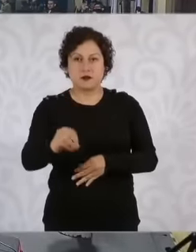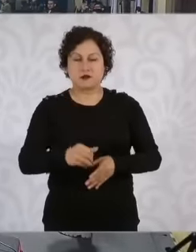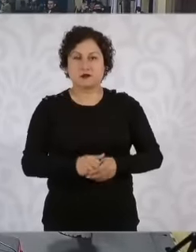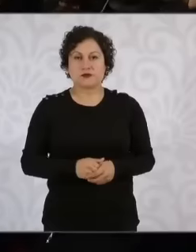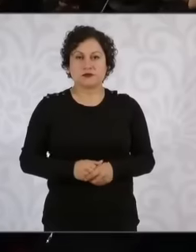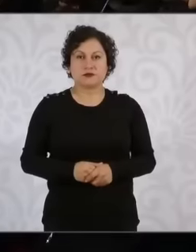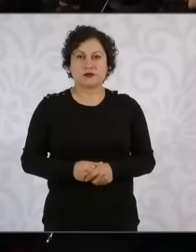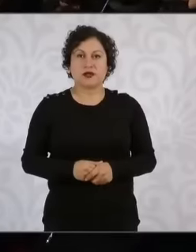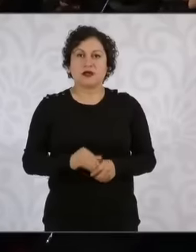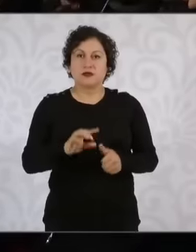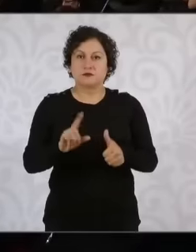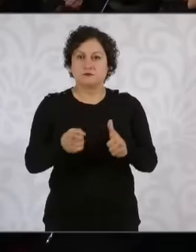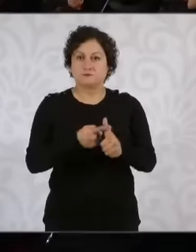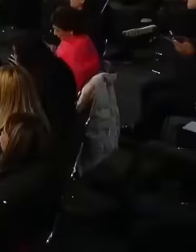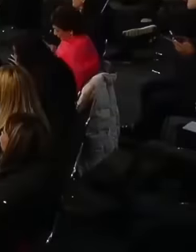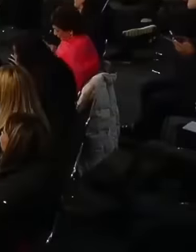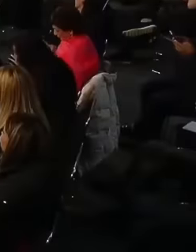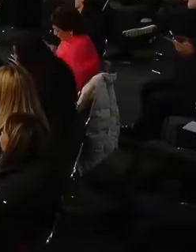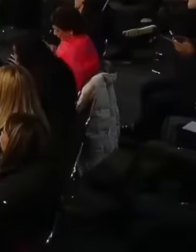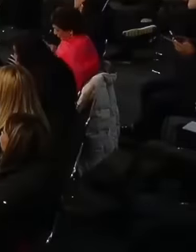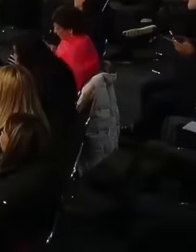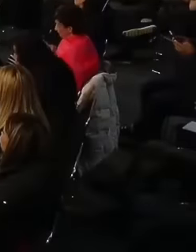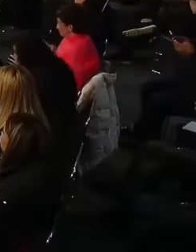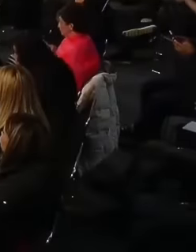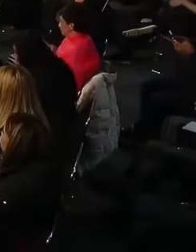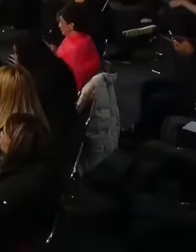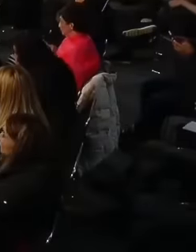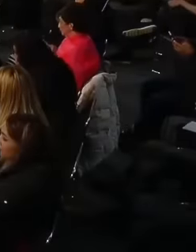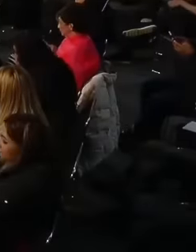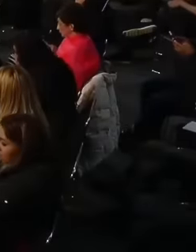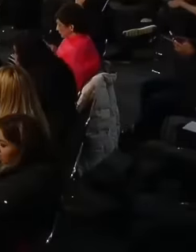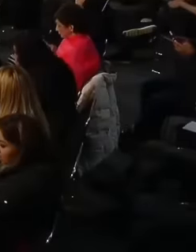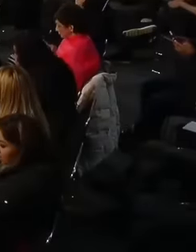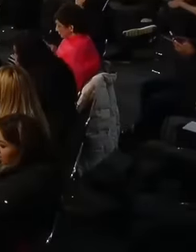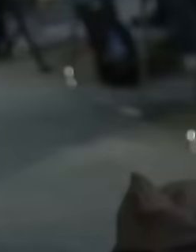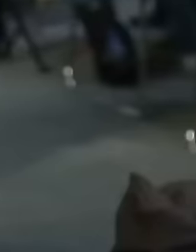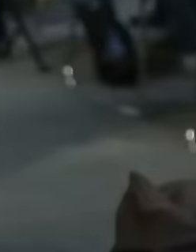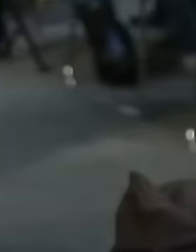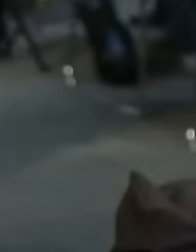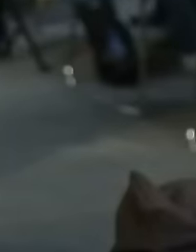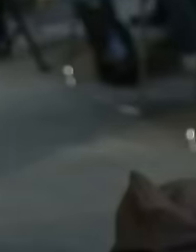murder of the mayor there in Chilpancingo, what is happening there? You already mentioned that it is being